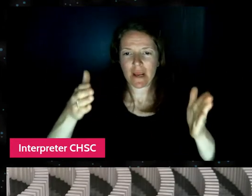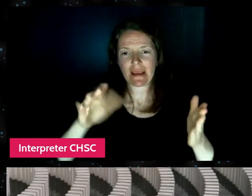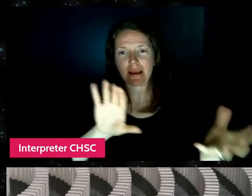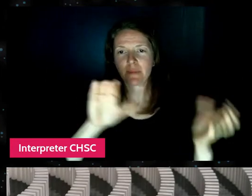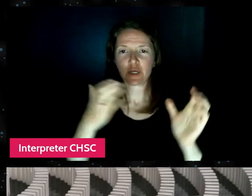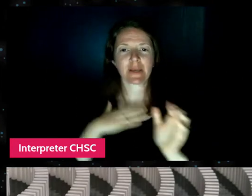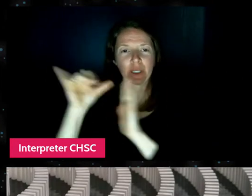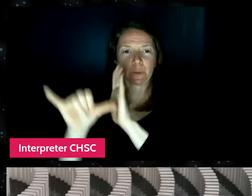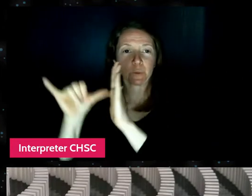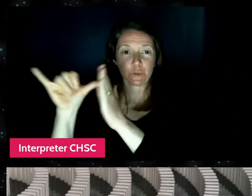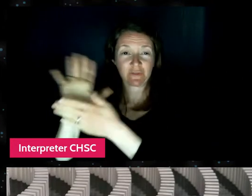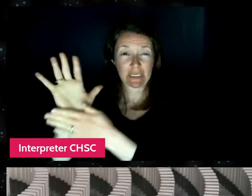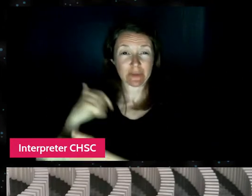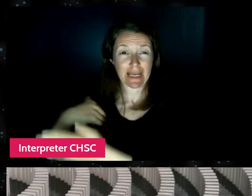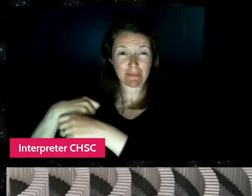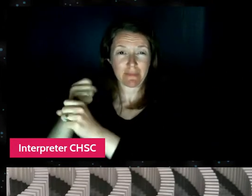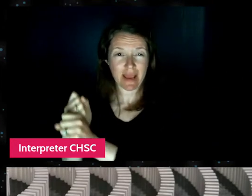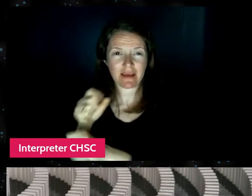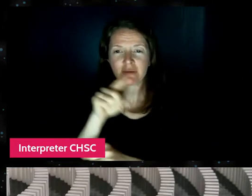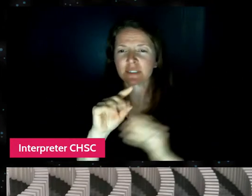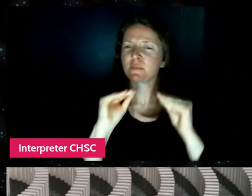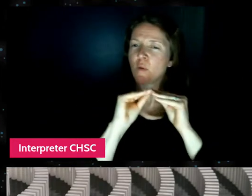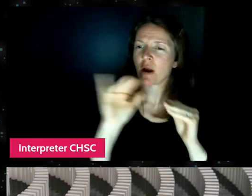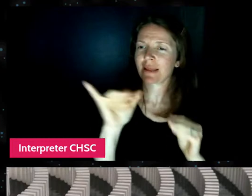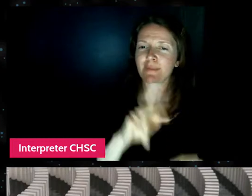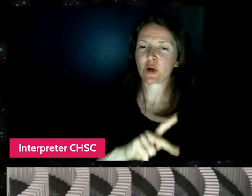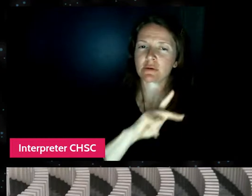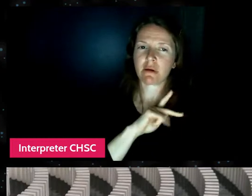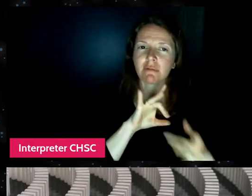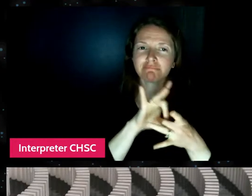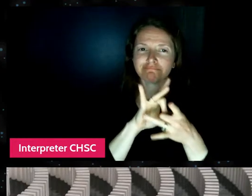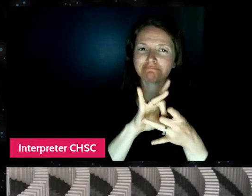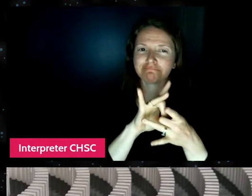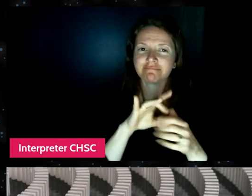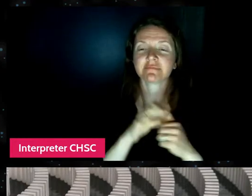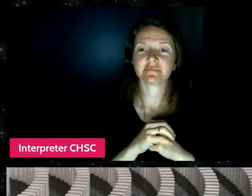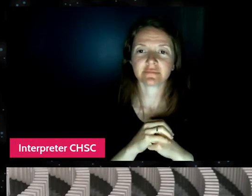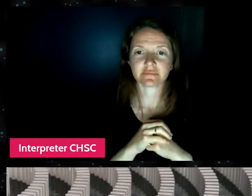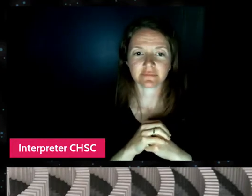but, you know, more of a personal kind of approach. Yeah, you know, Lily is so, you know,